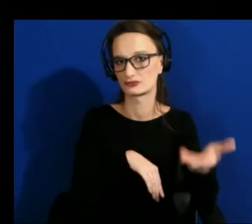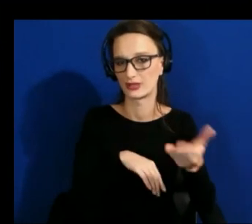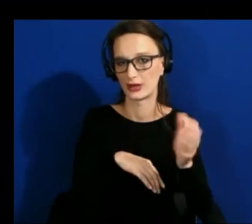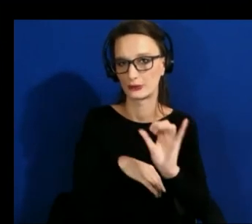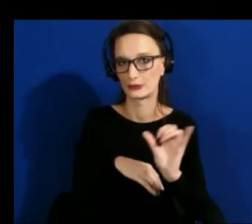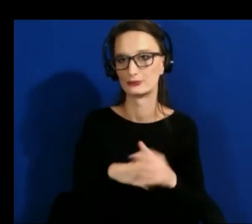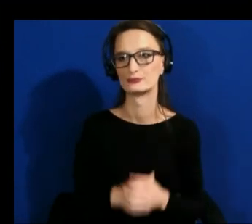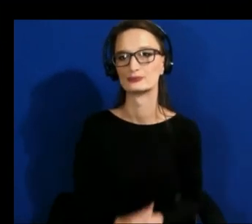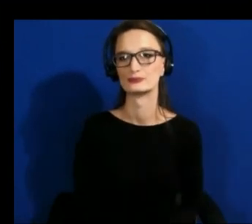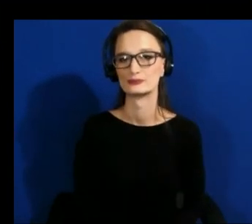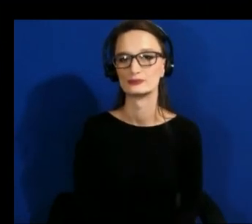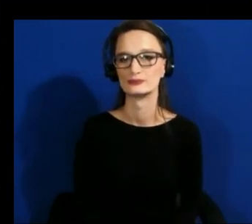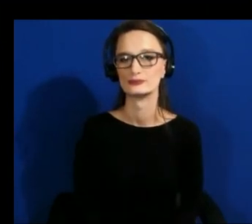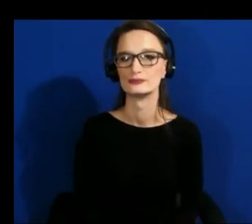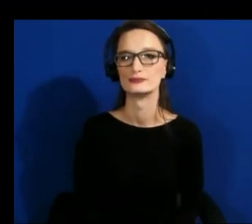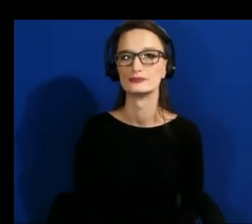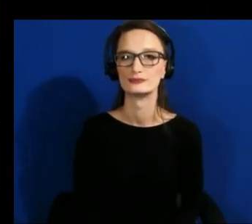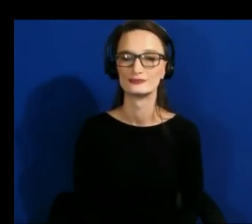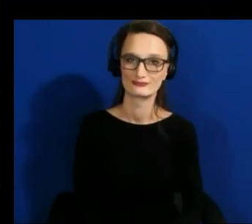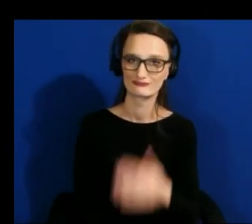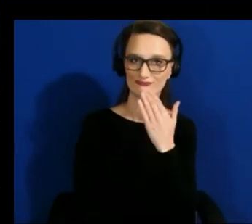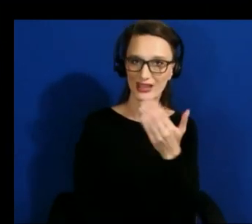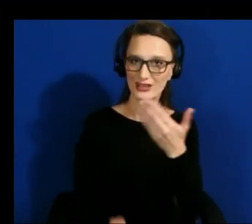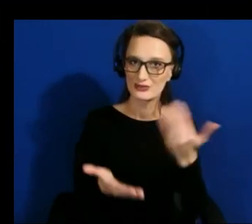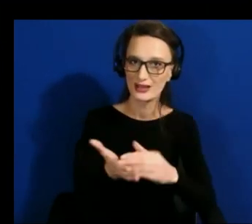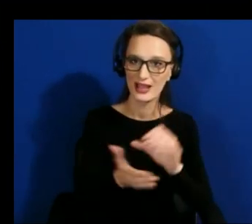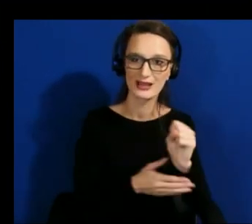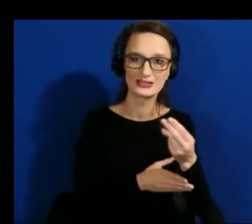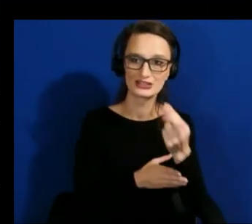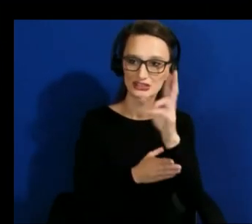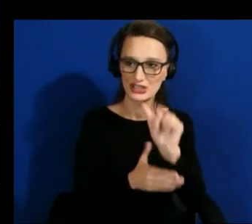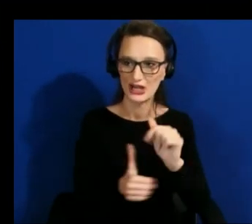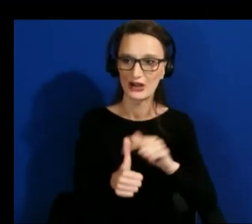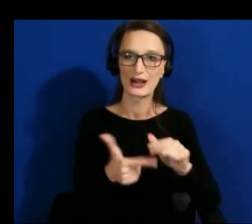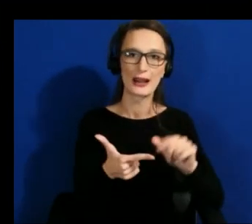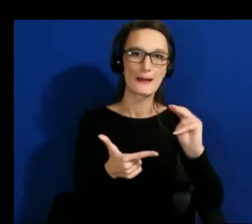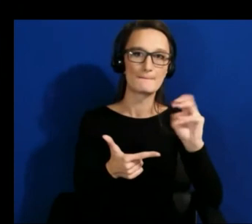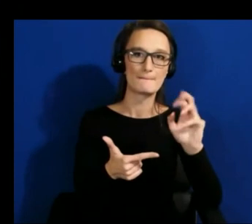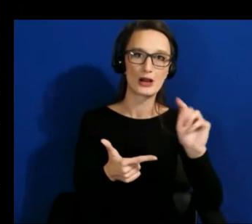so thank you again to shiri amy martez and kyle now we're going to take a quick break and we'll